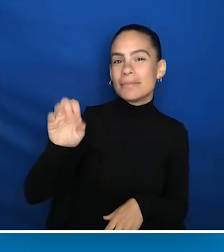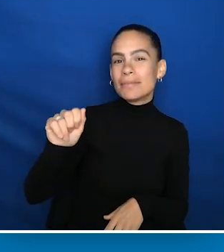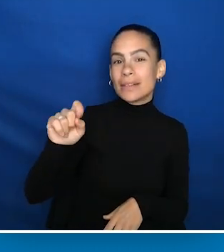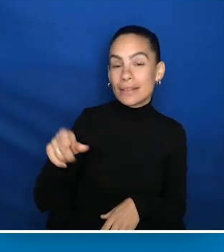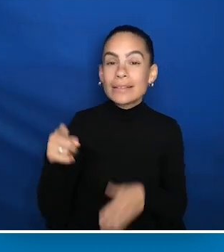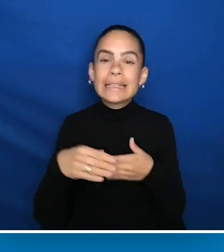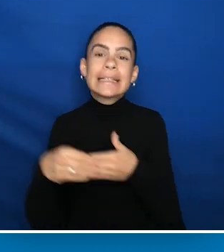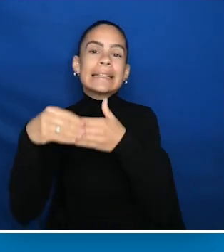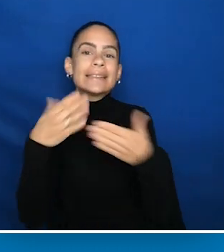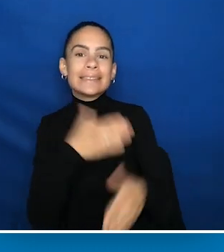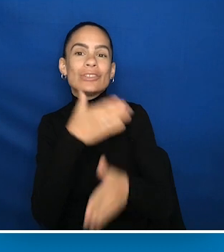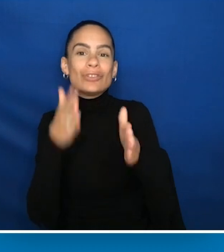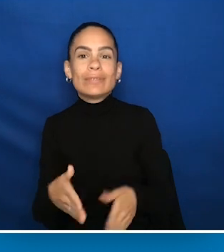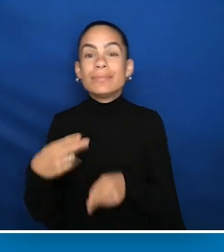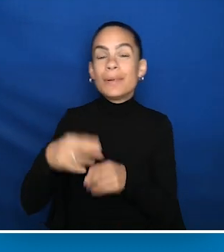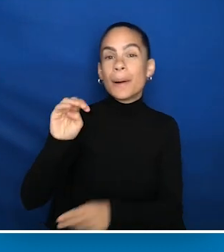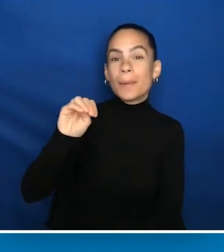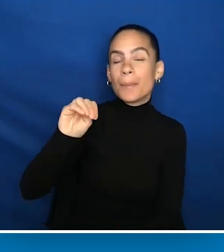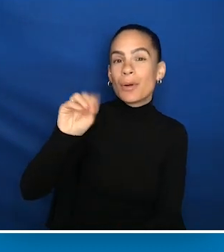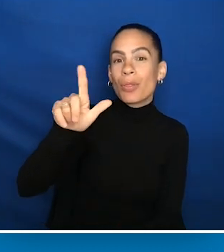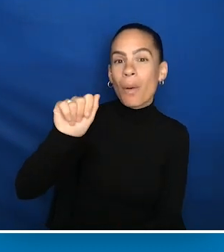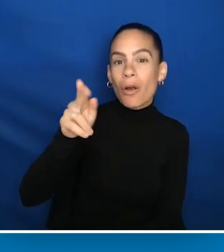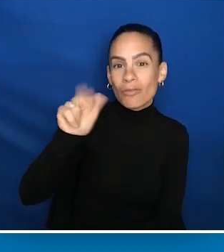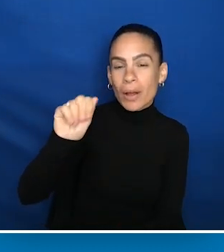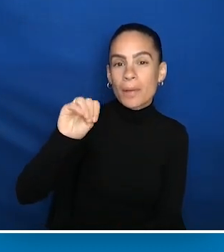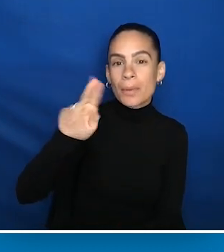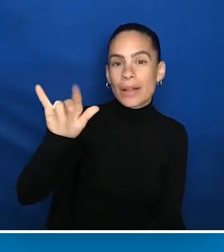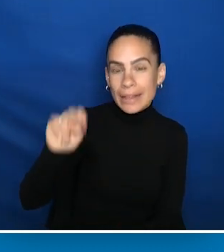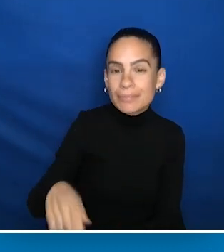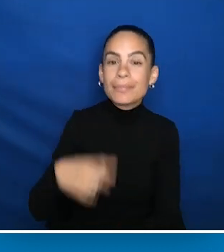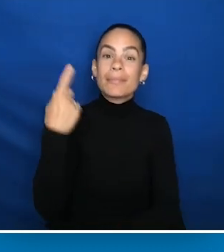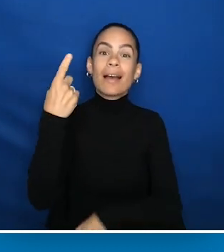And I remember we opened one night at a theater and everything went wrong. And it was one of those nights